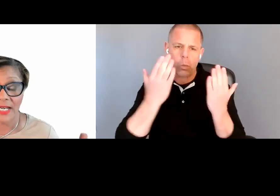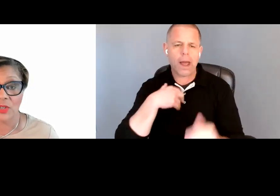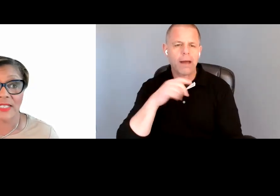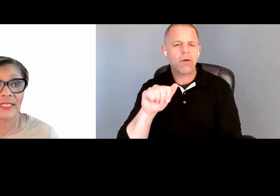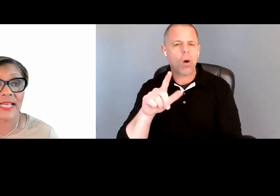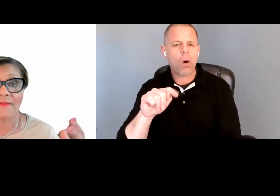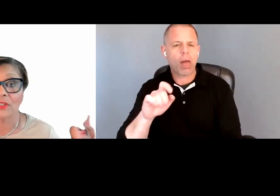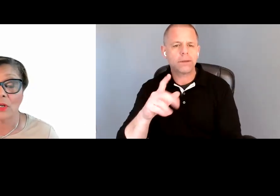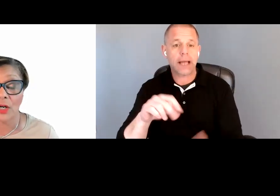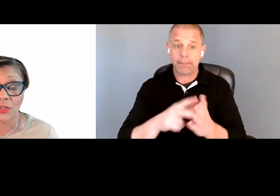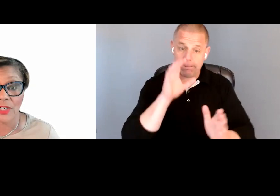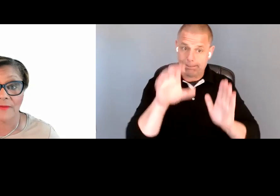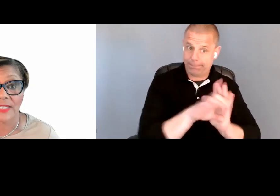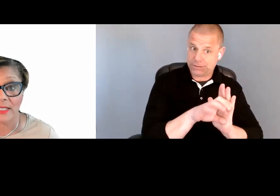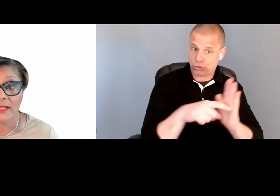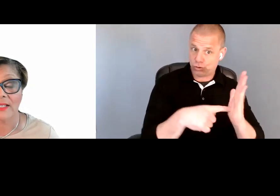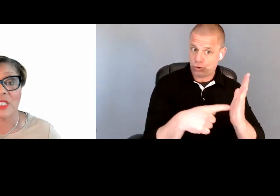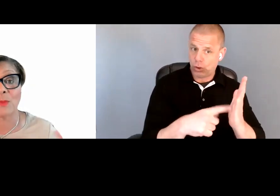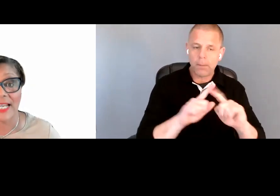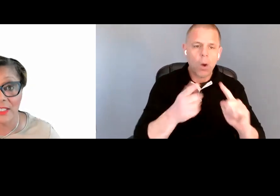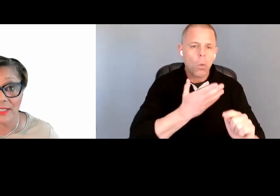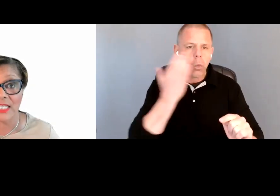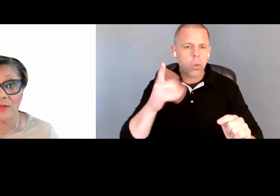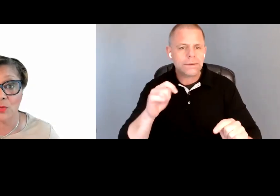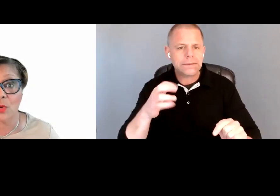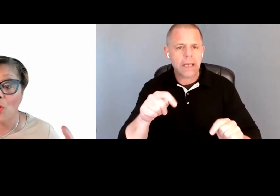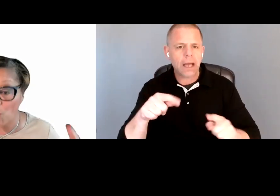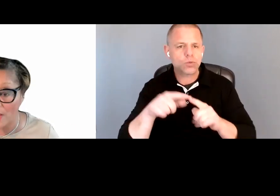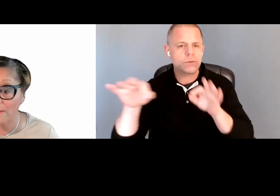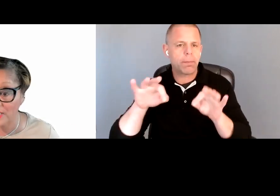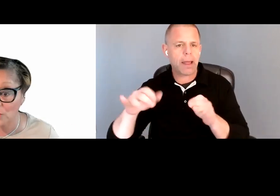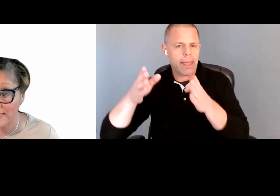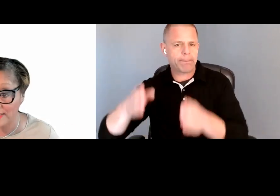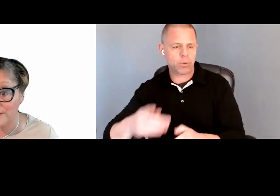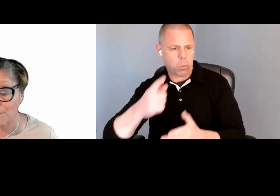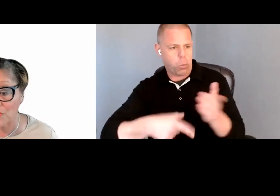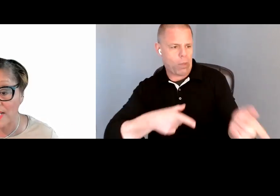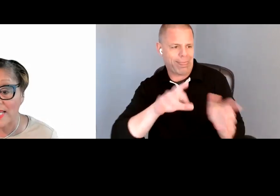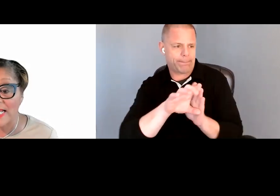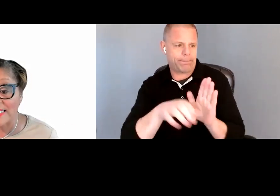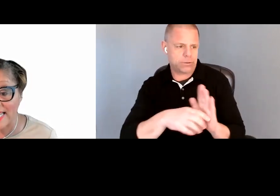picture that does not have alternative text to explain to the individual what the picture is.